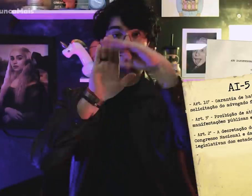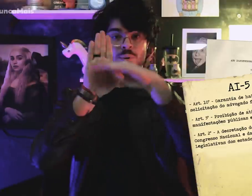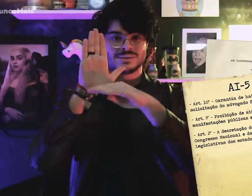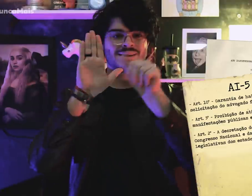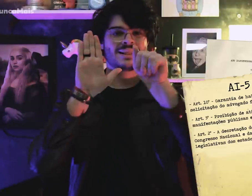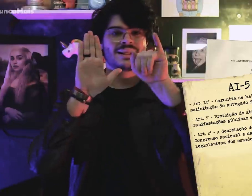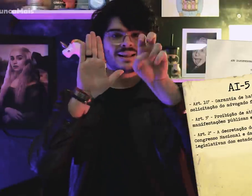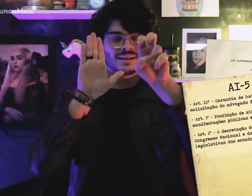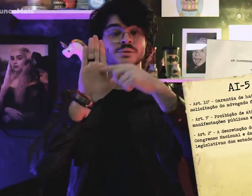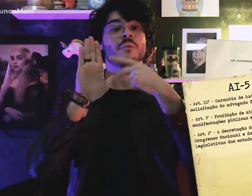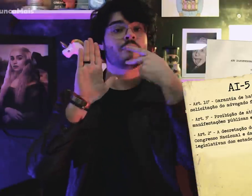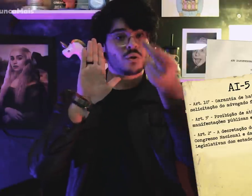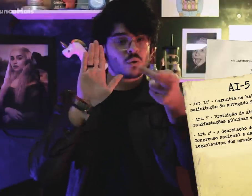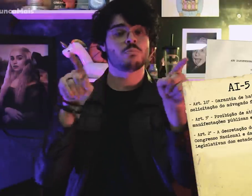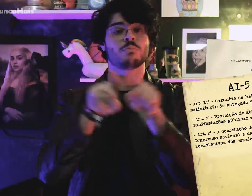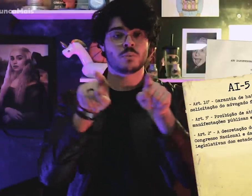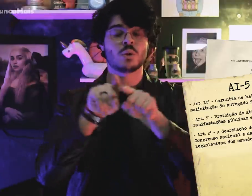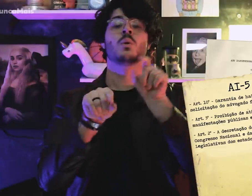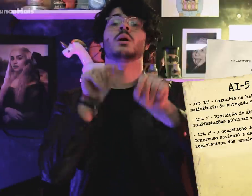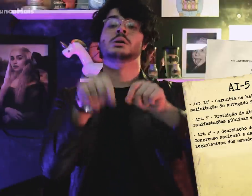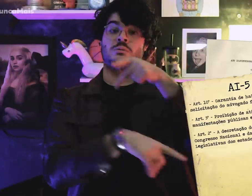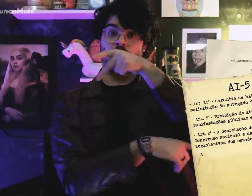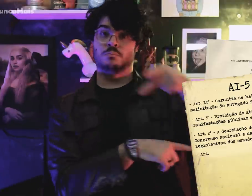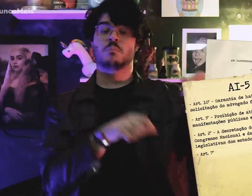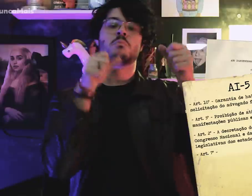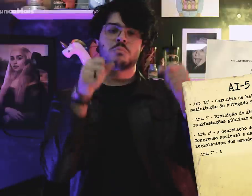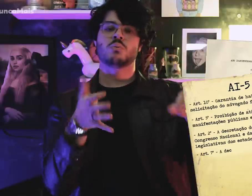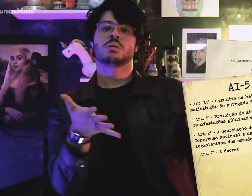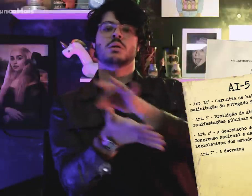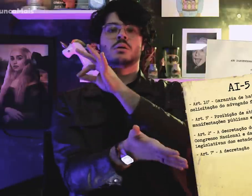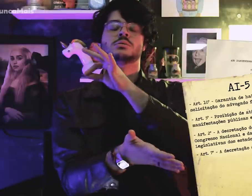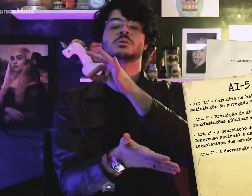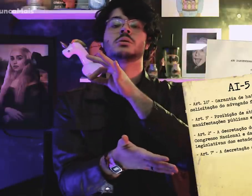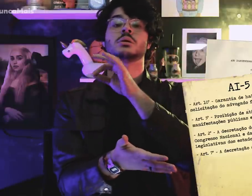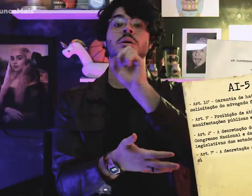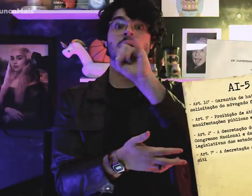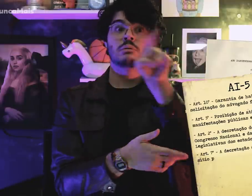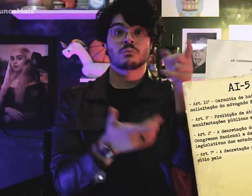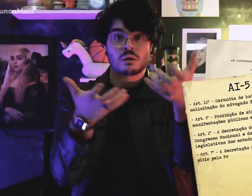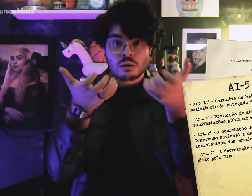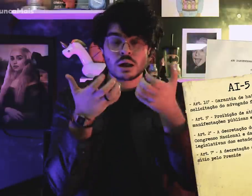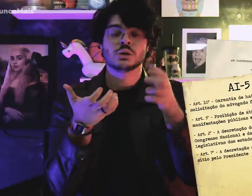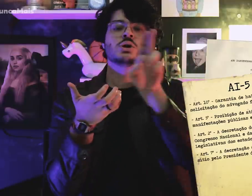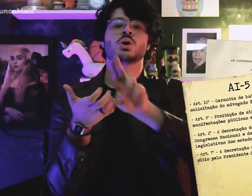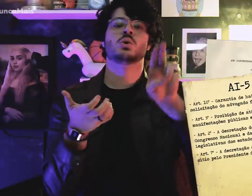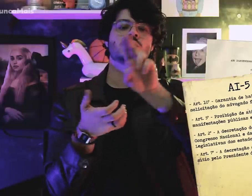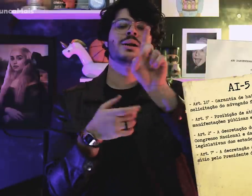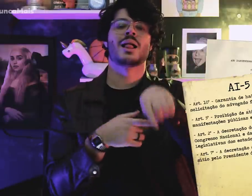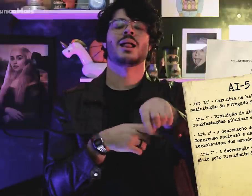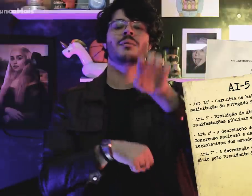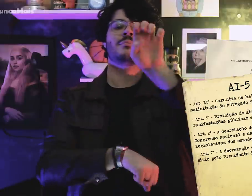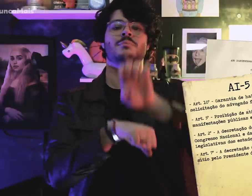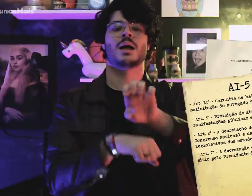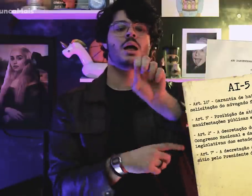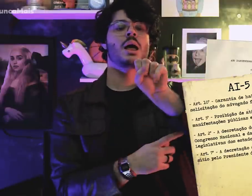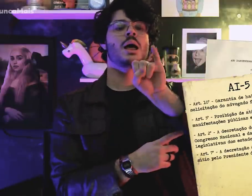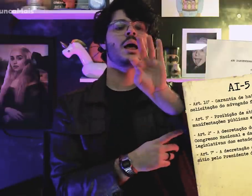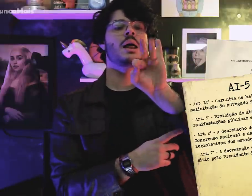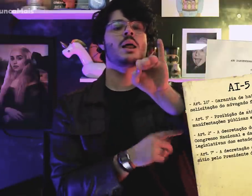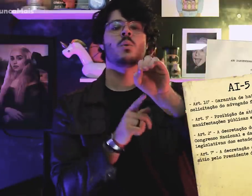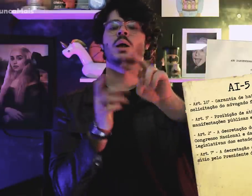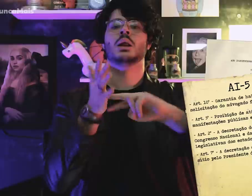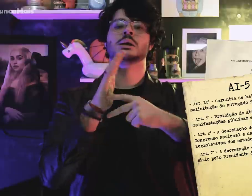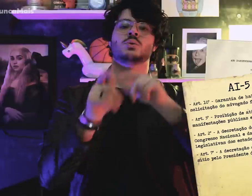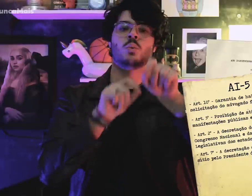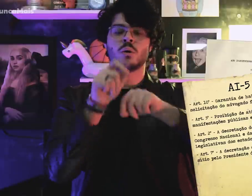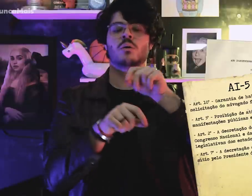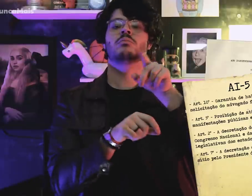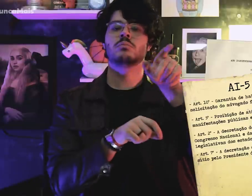AI-5 authorized the President of the Republic to decree the state of siege, which can be used